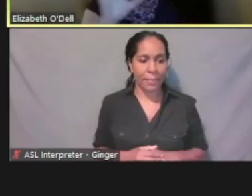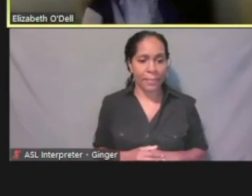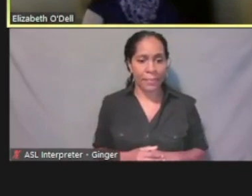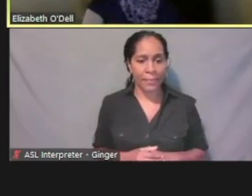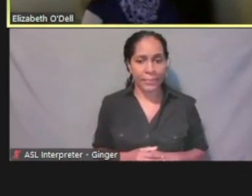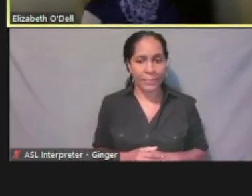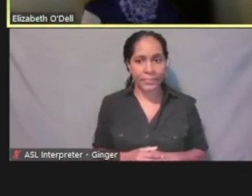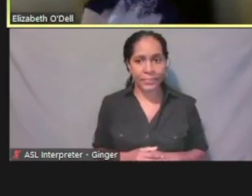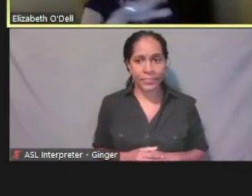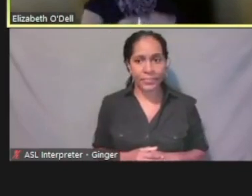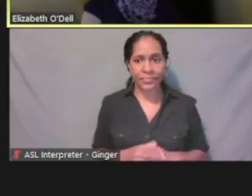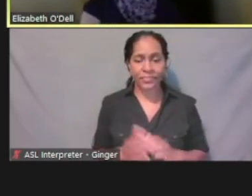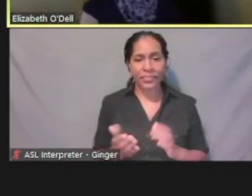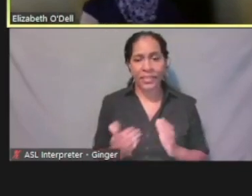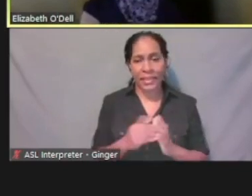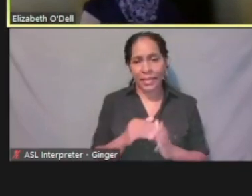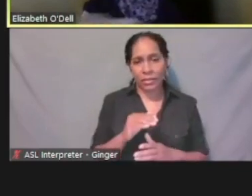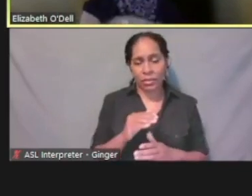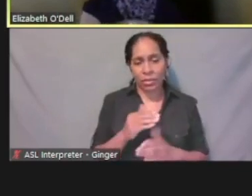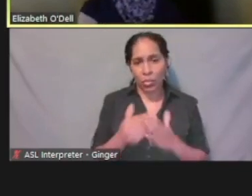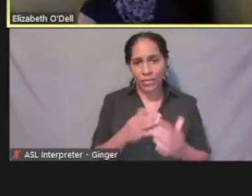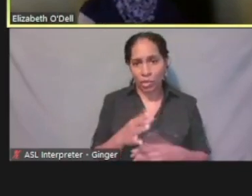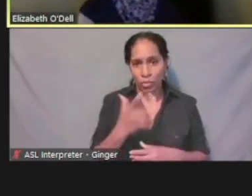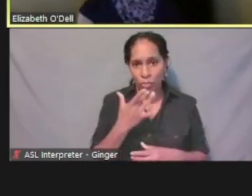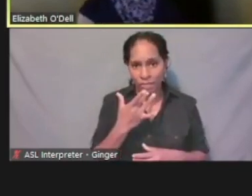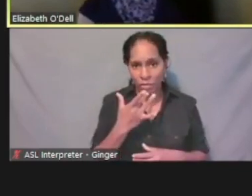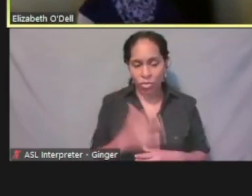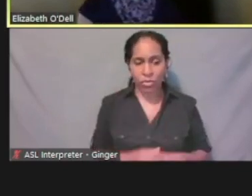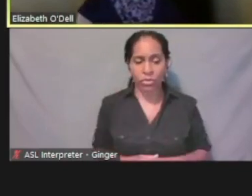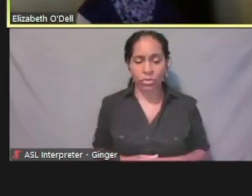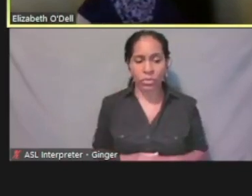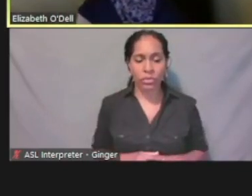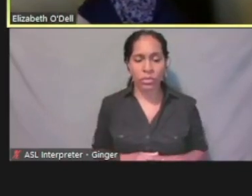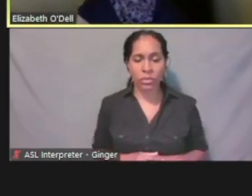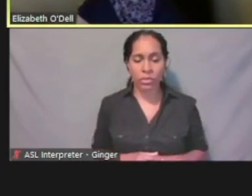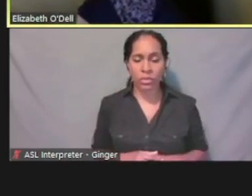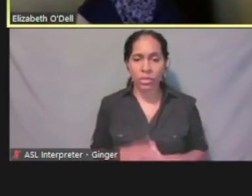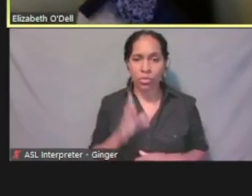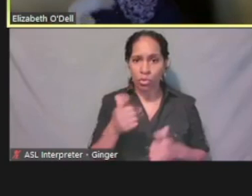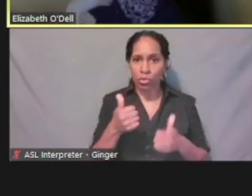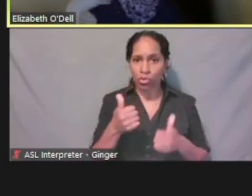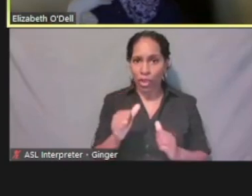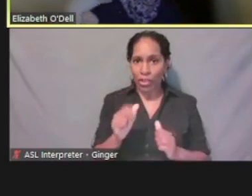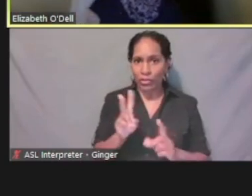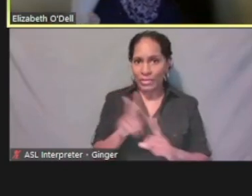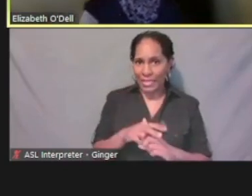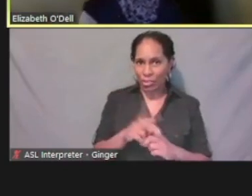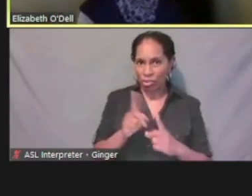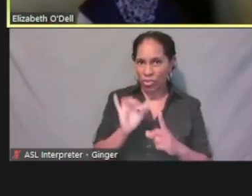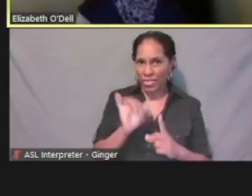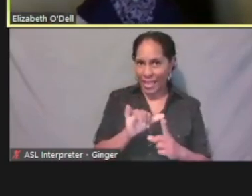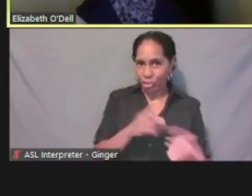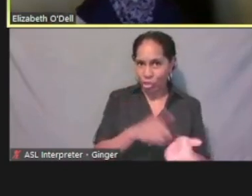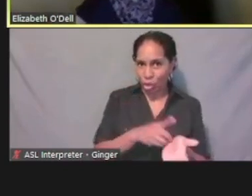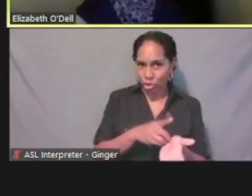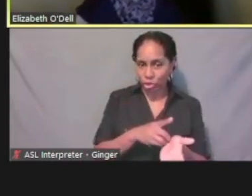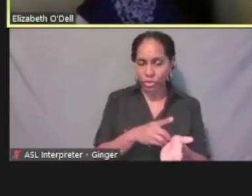It's again, it's a preference. We can try to make sure that that gets who you get assigned to. Not everyone's going to be managed care.